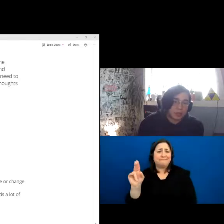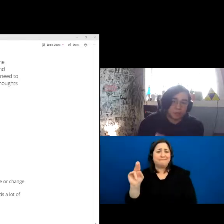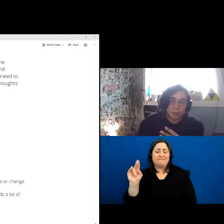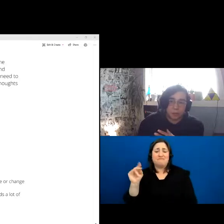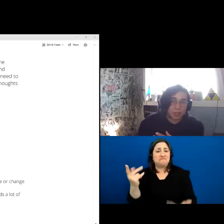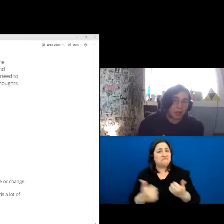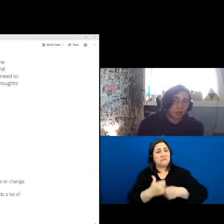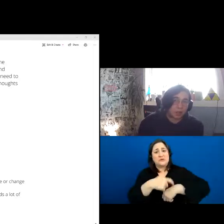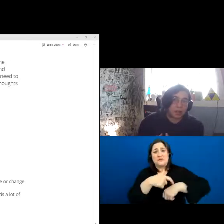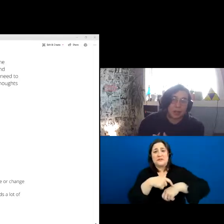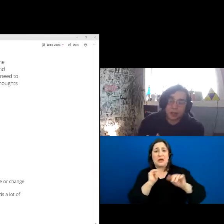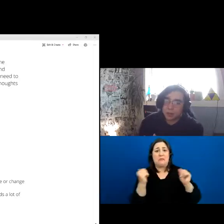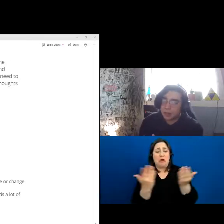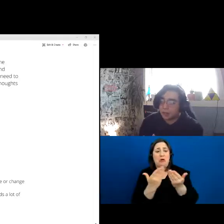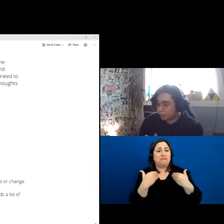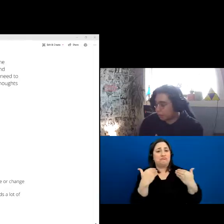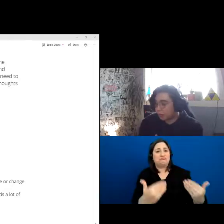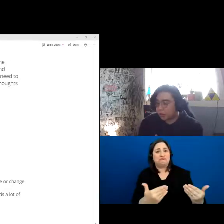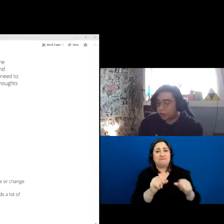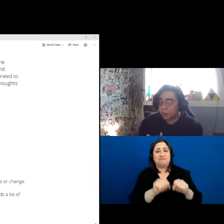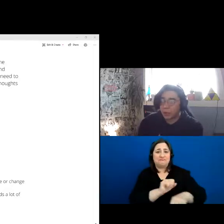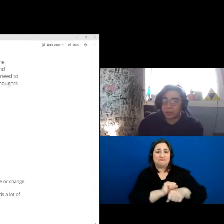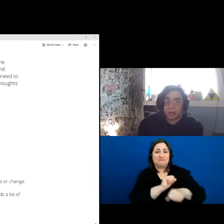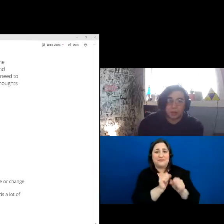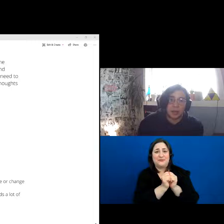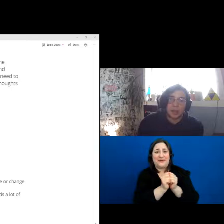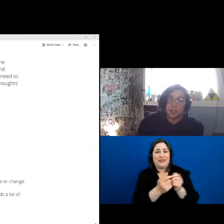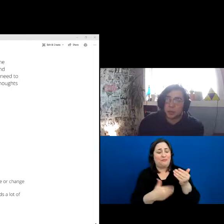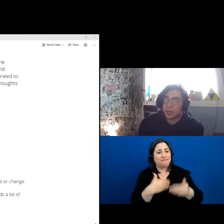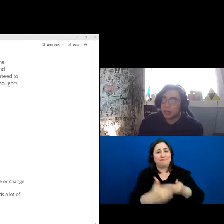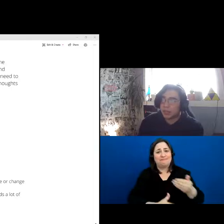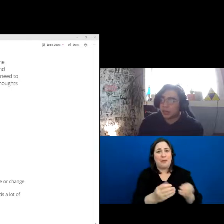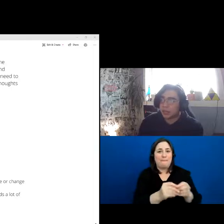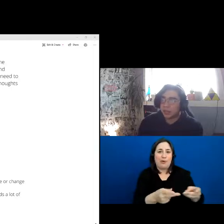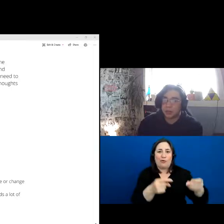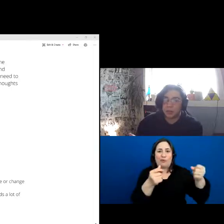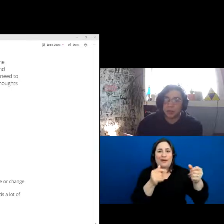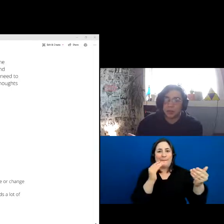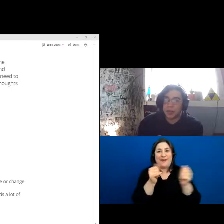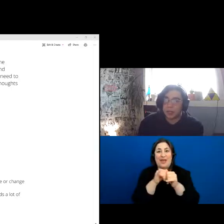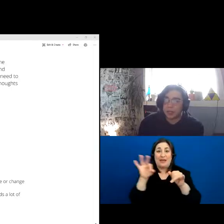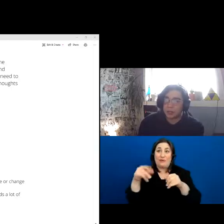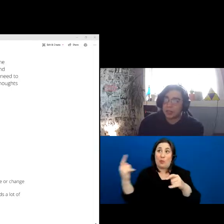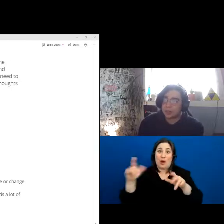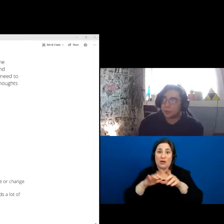everyone will get along and do the work a lot quicker than you would in a huge session.